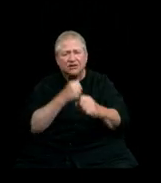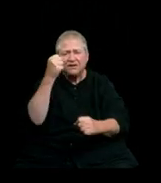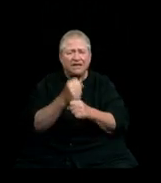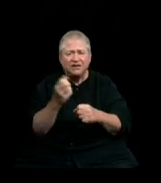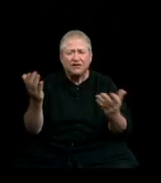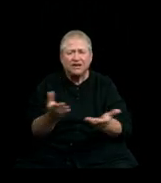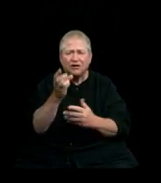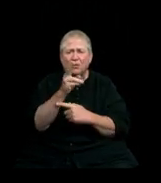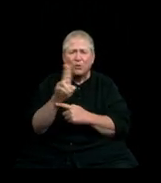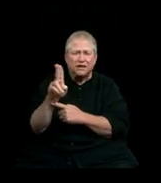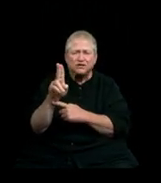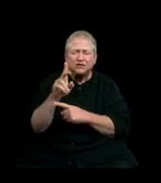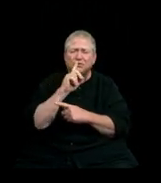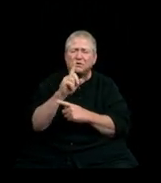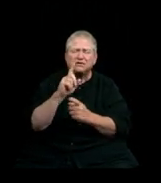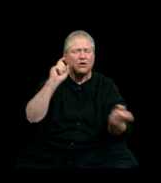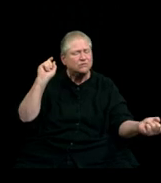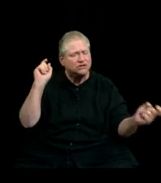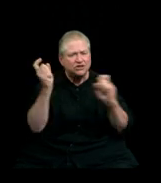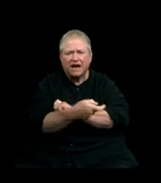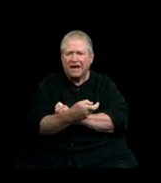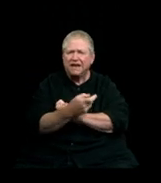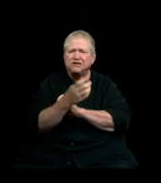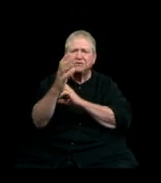was so dramatically altered by a global pandemic.